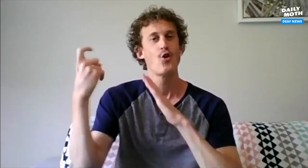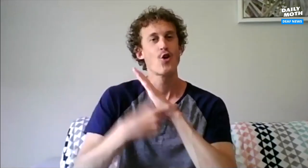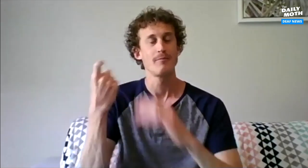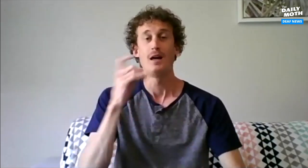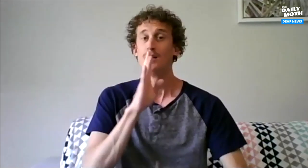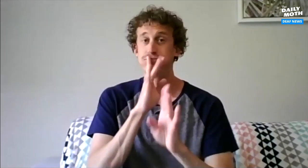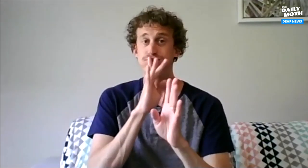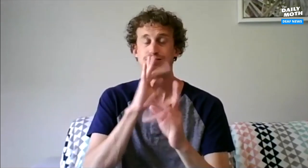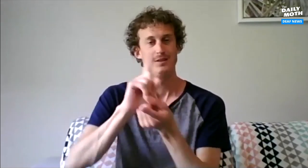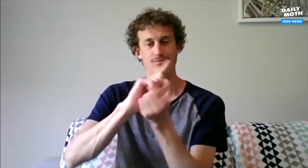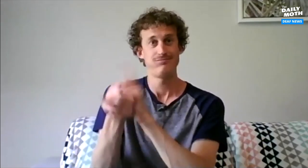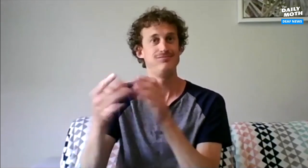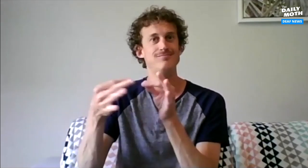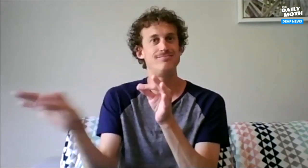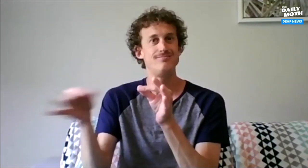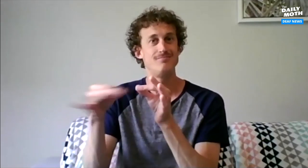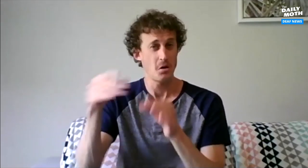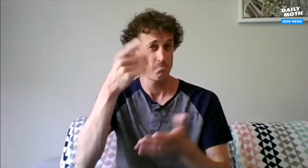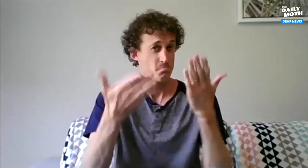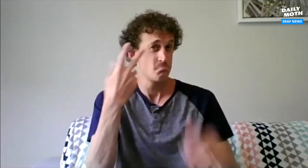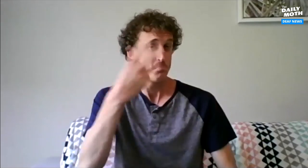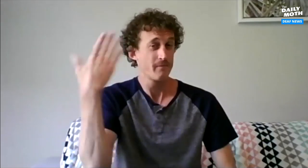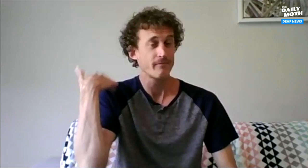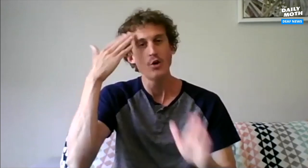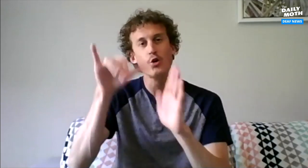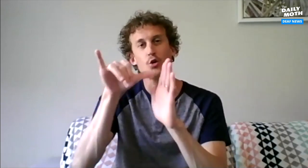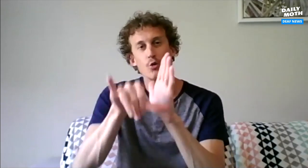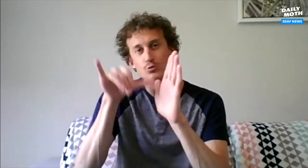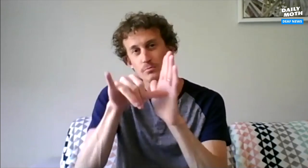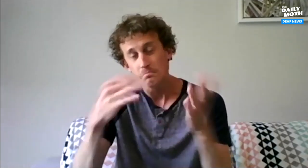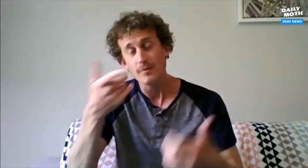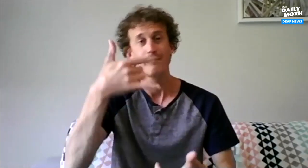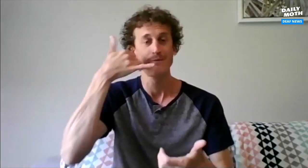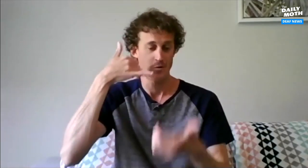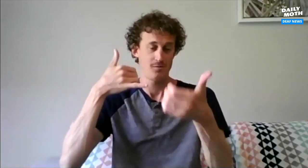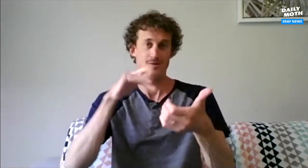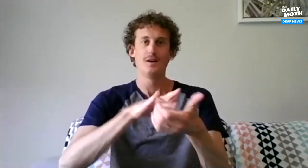Automatic Speech Recognition, and use it as a captioning tool. You might have seen it before on, you know, YouTube on your phone.